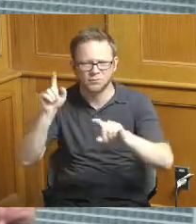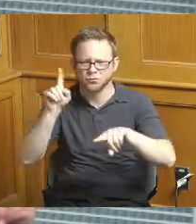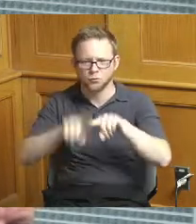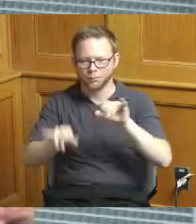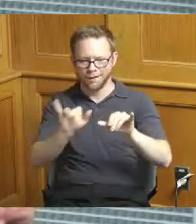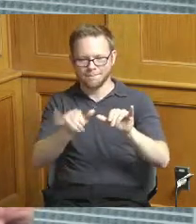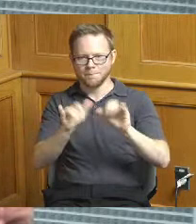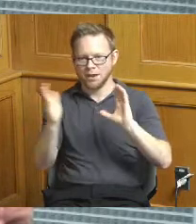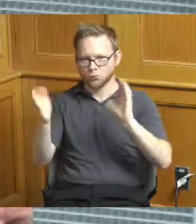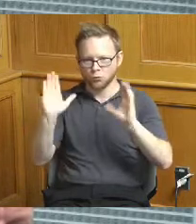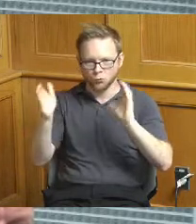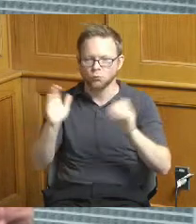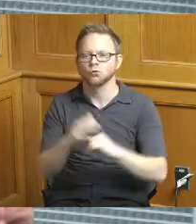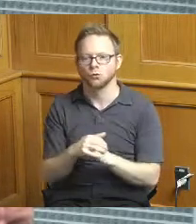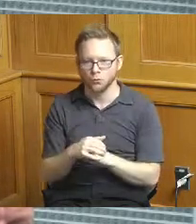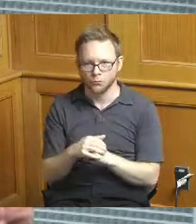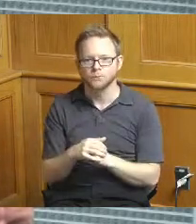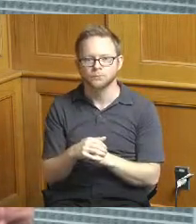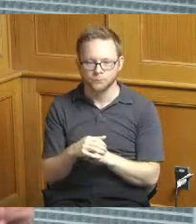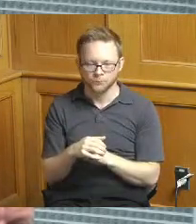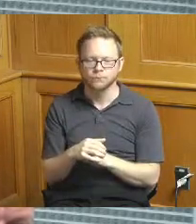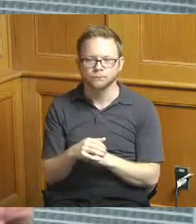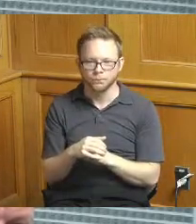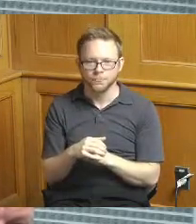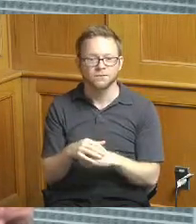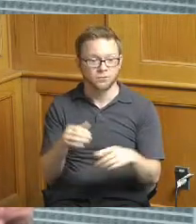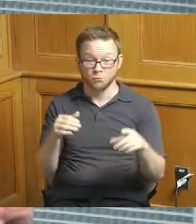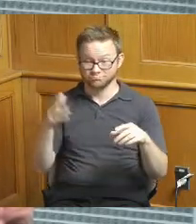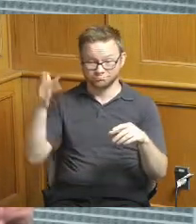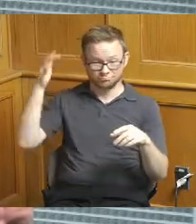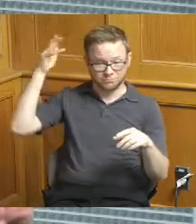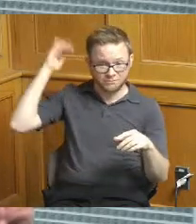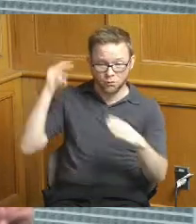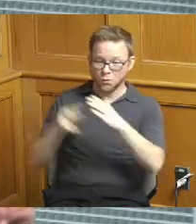were assembled for creation of the bridge were not validated they were they were taken as is at